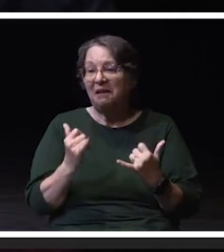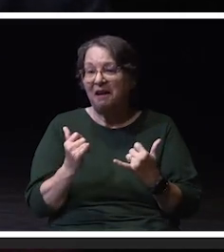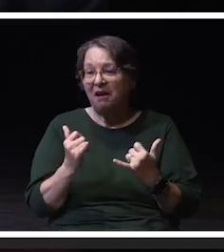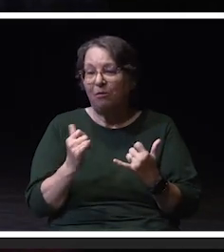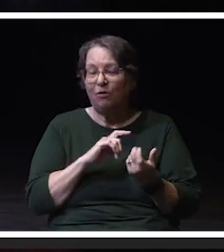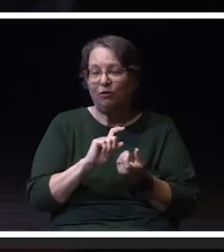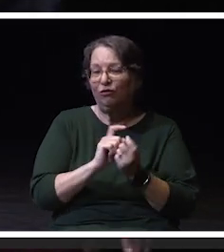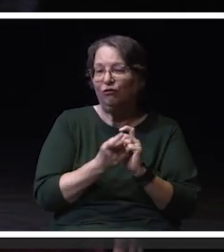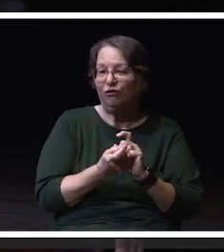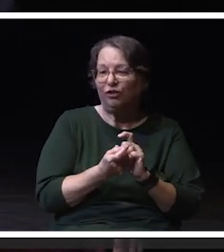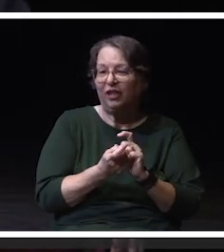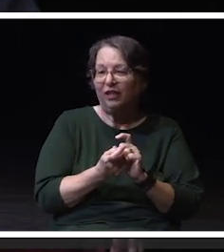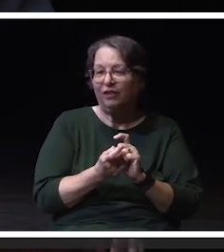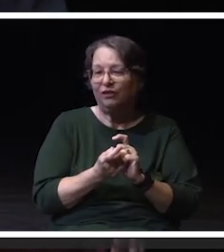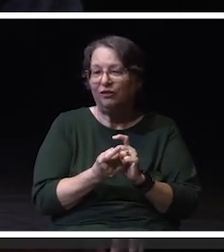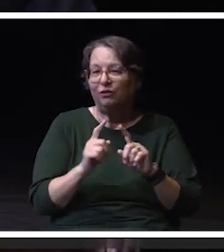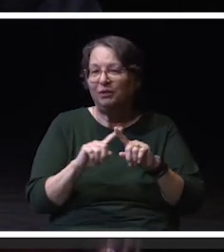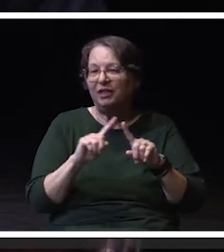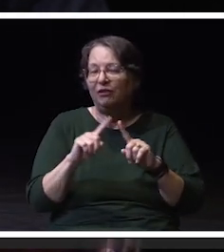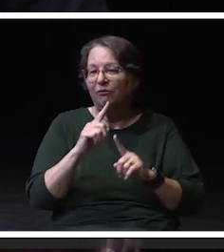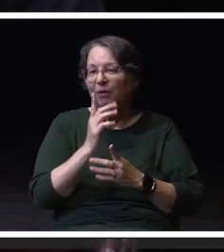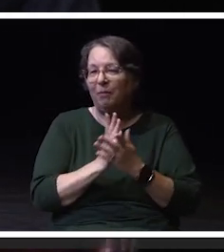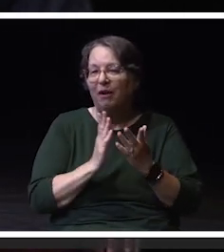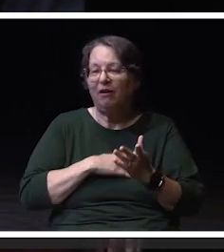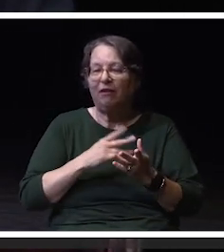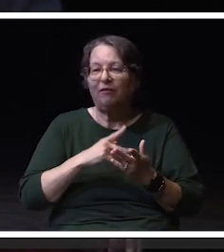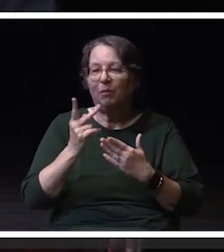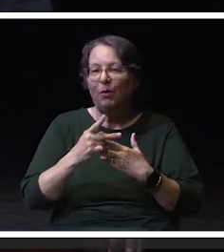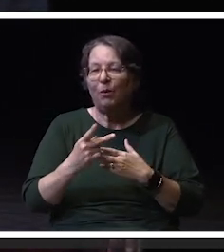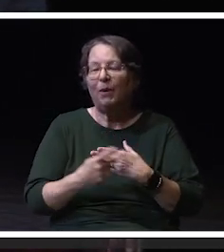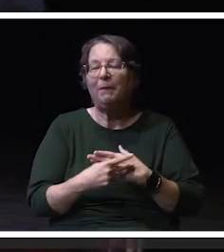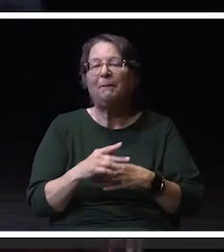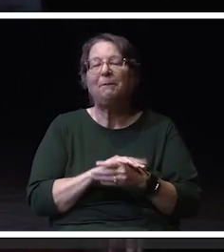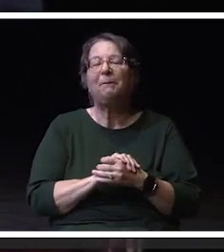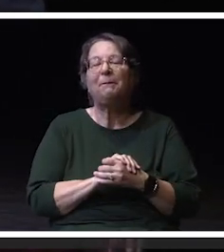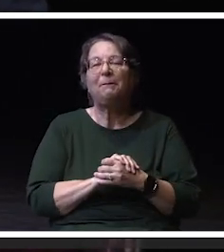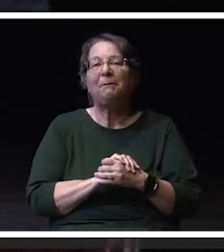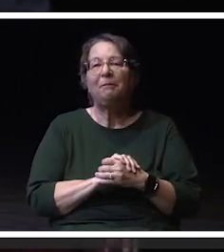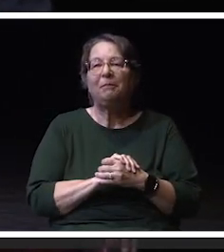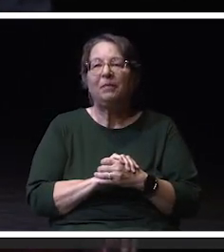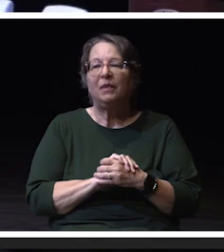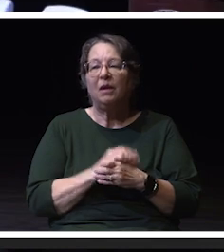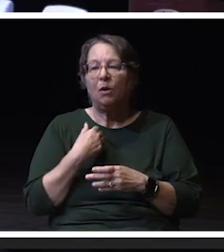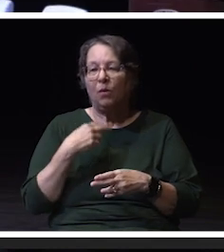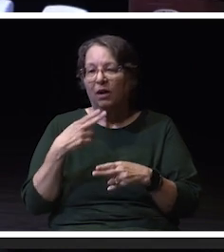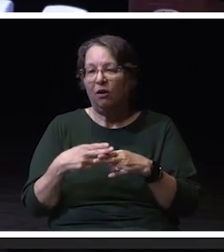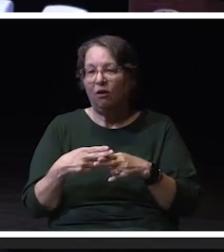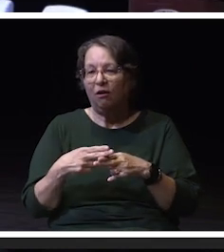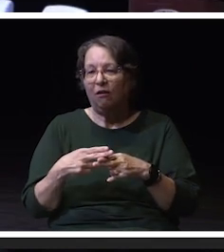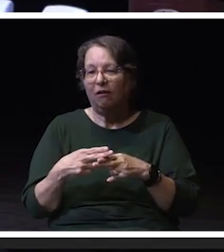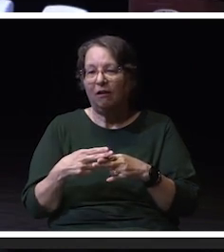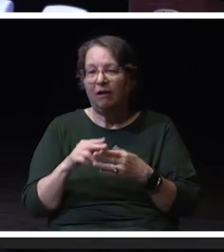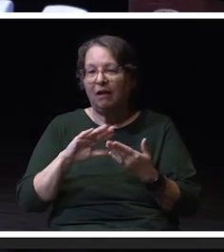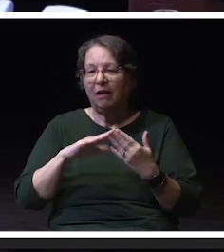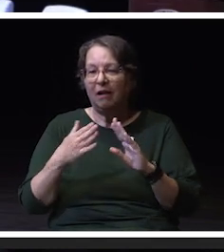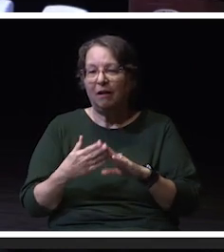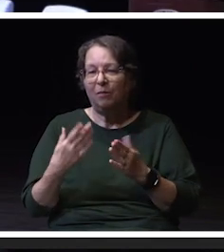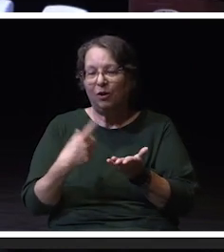to an impactful part of today's program, which we now call our Community Conversations.